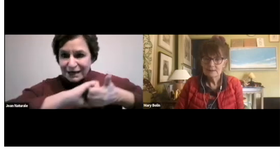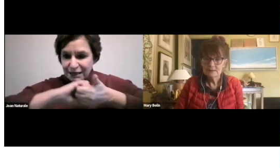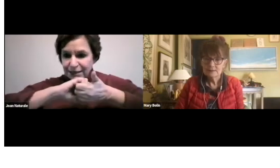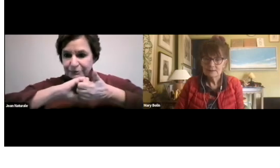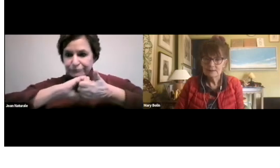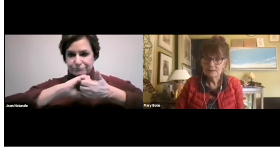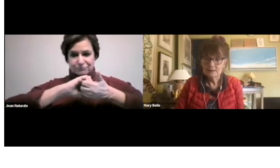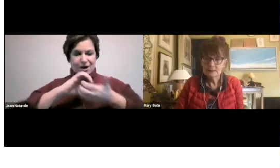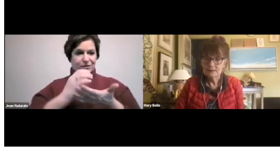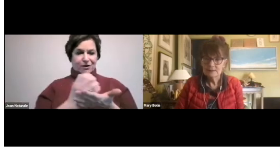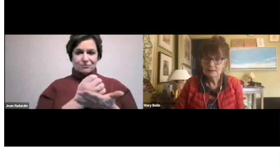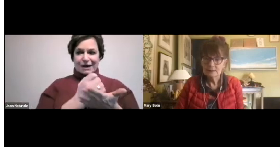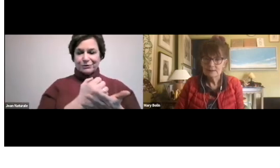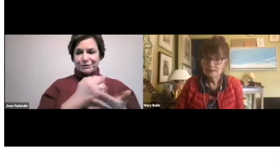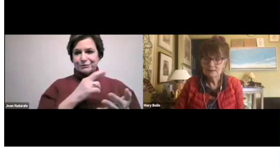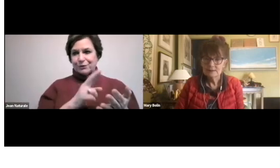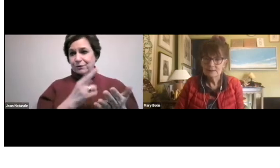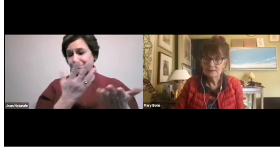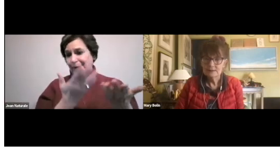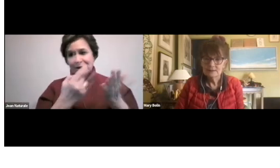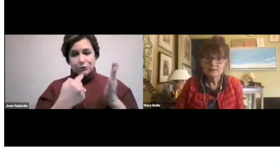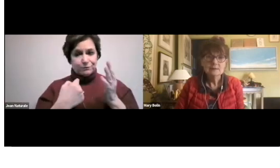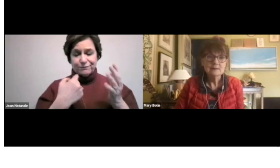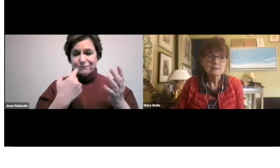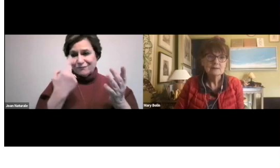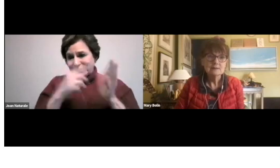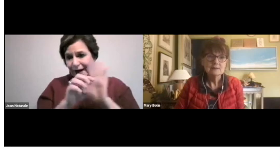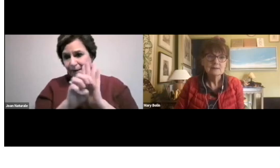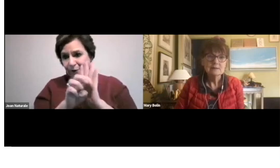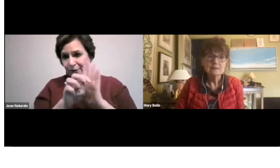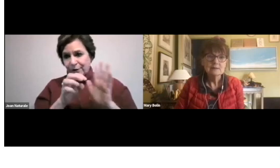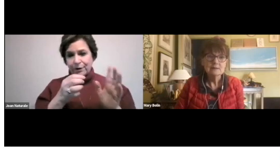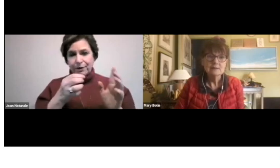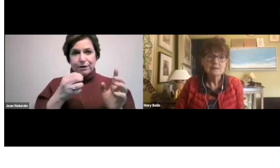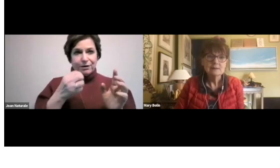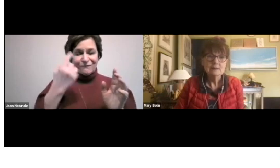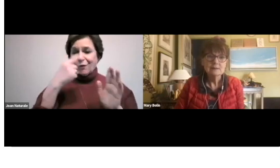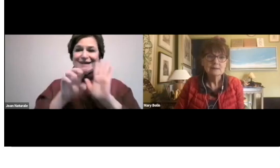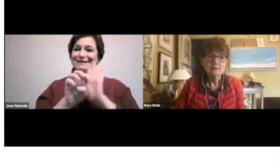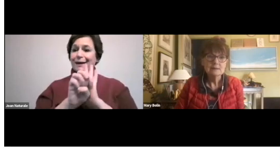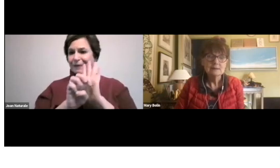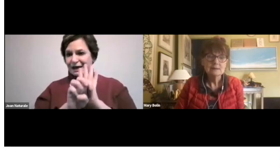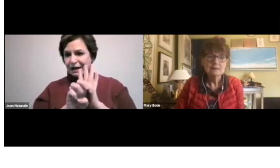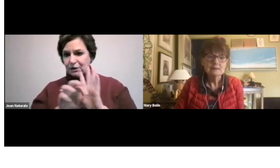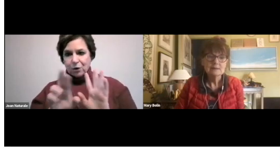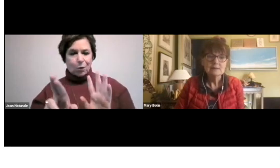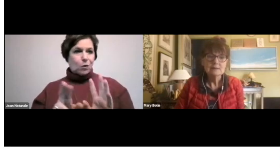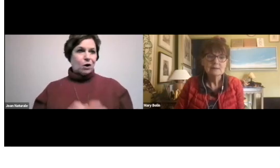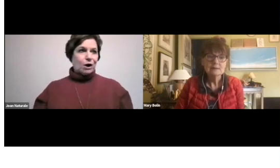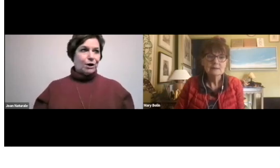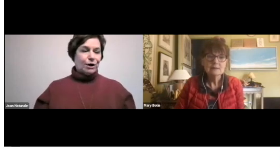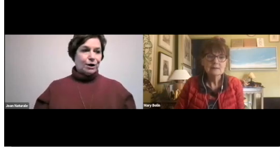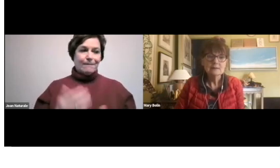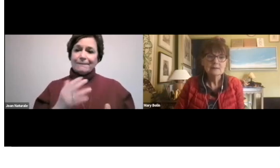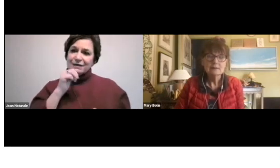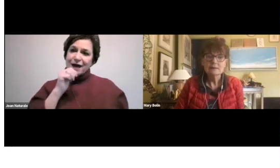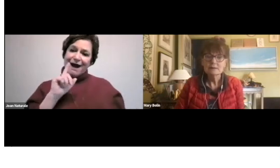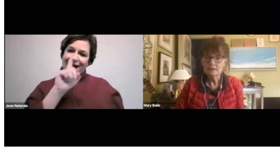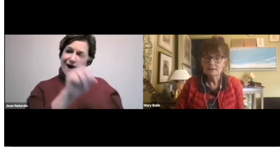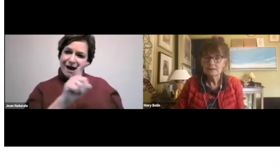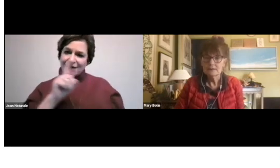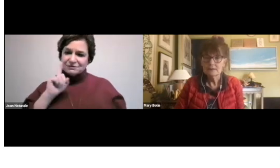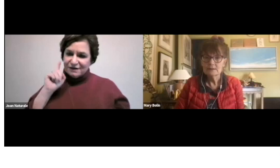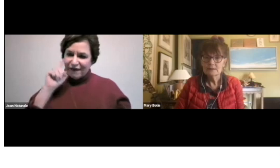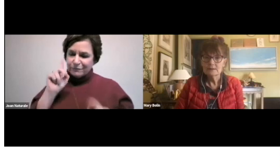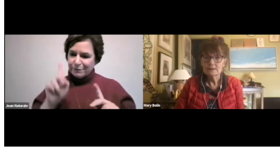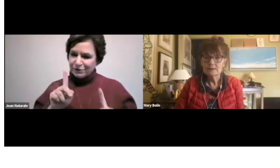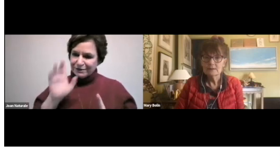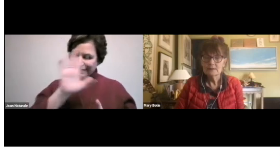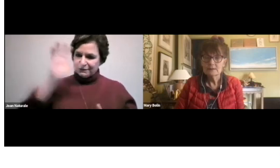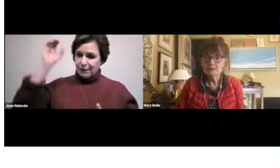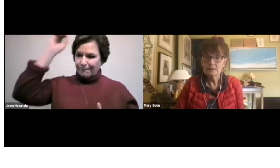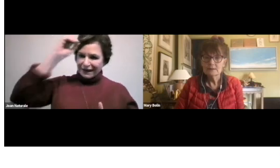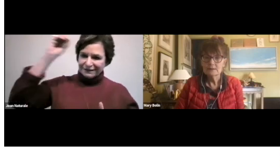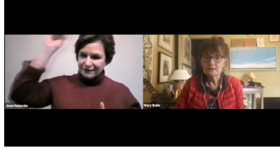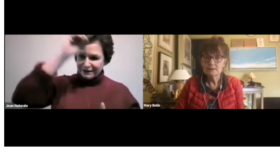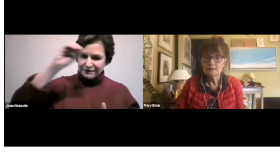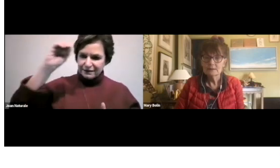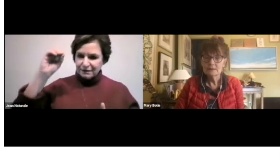They need to be more open for collaboration, maybe, for example, maybe not, you know,